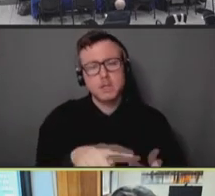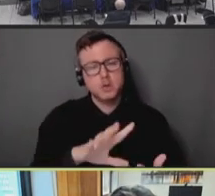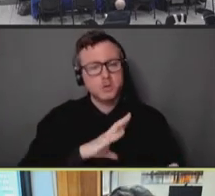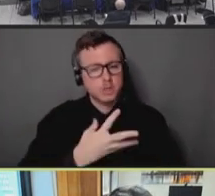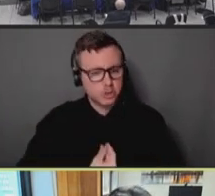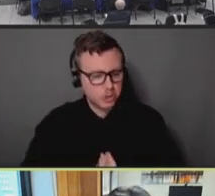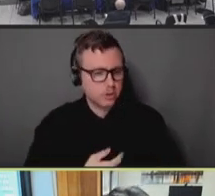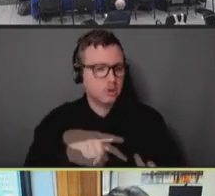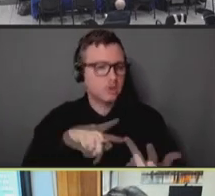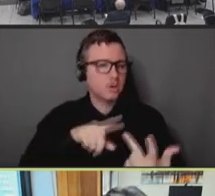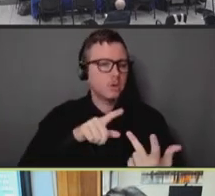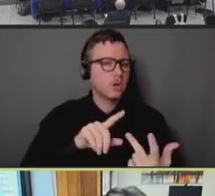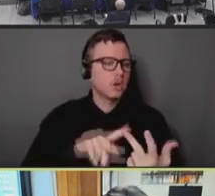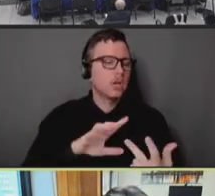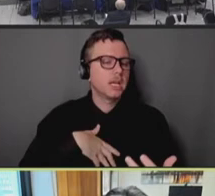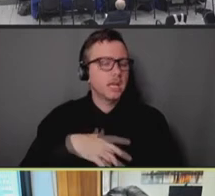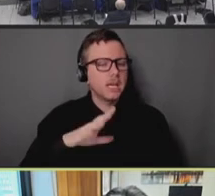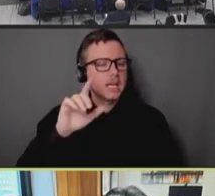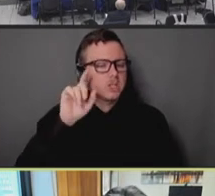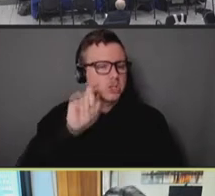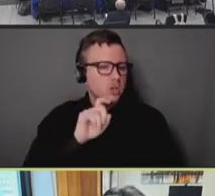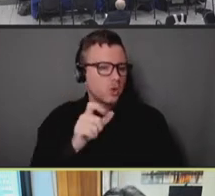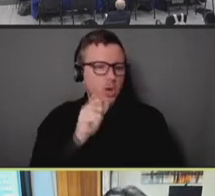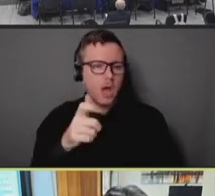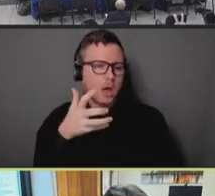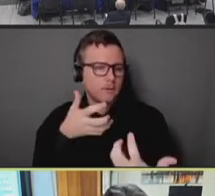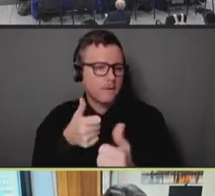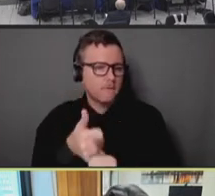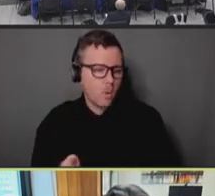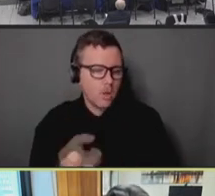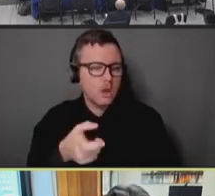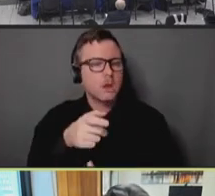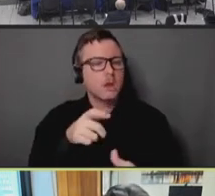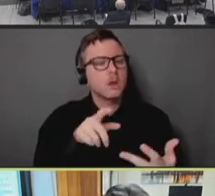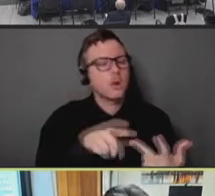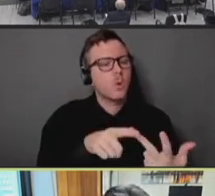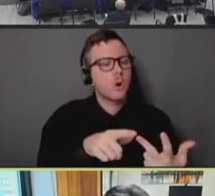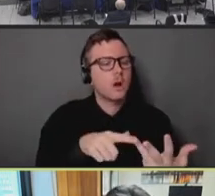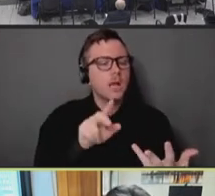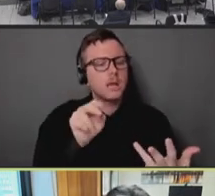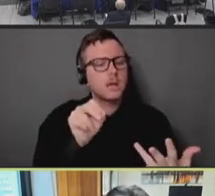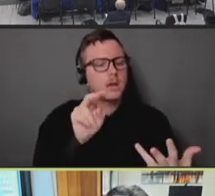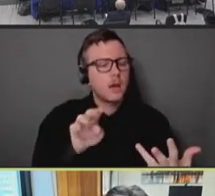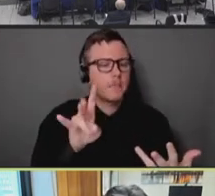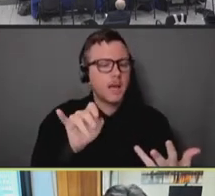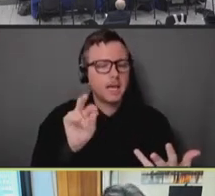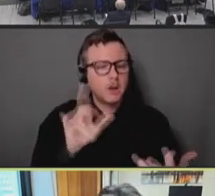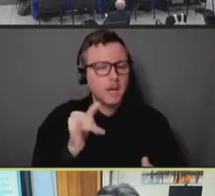or gender nonconforming or nonbinary people with two plus sexual partners in the past